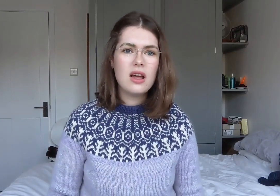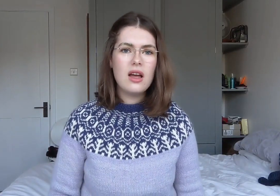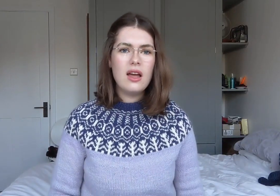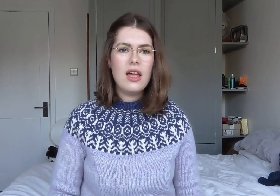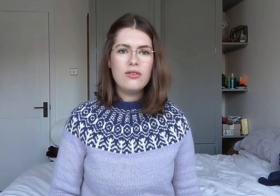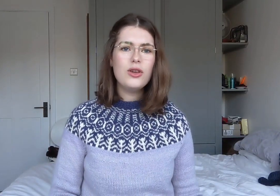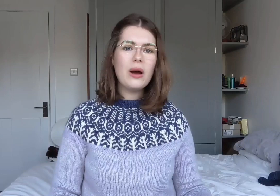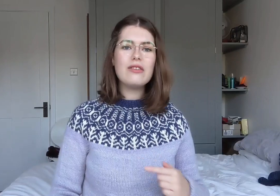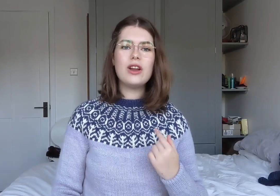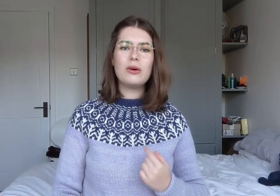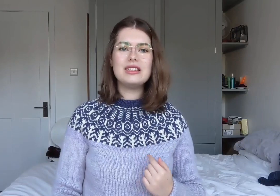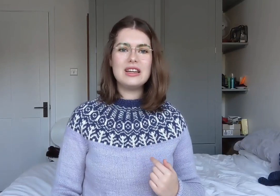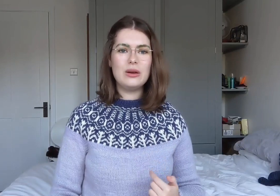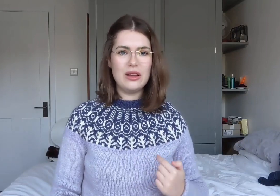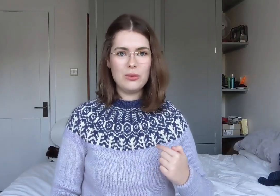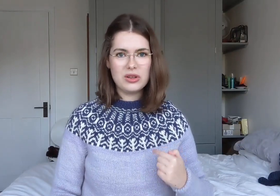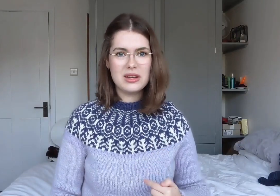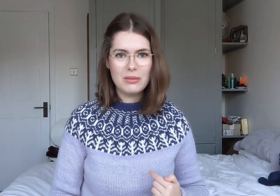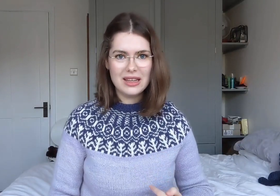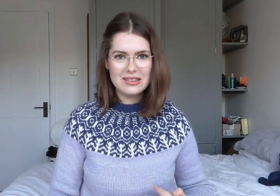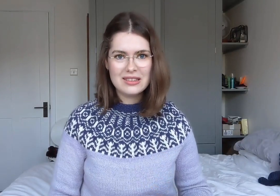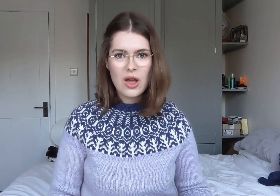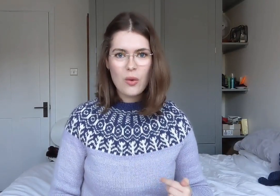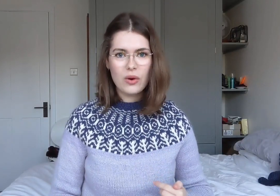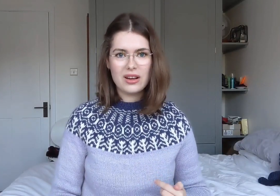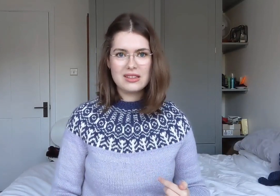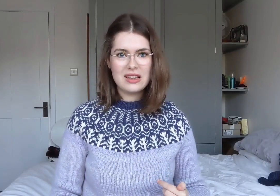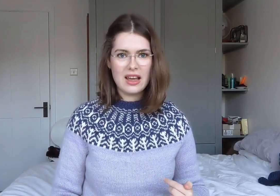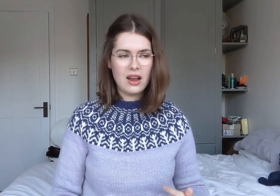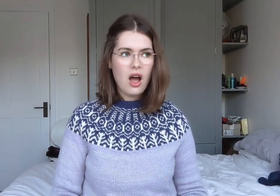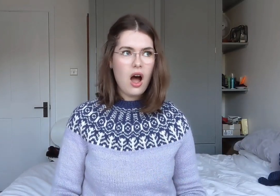If you have no idea what it means when I say